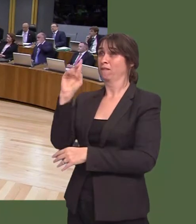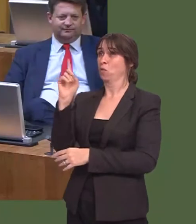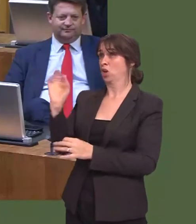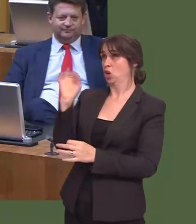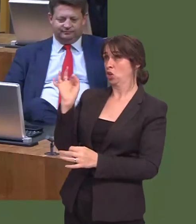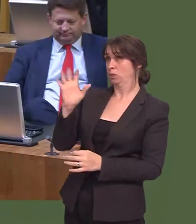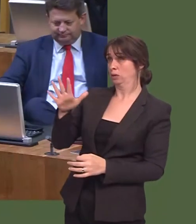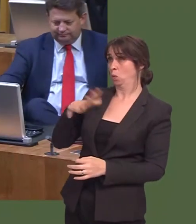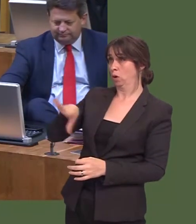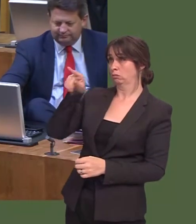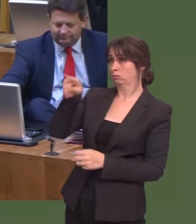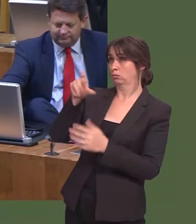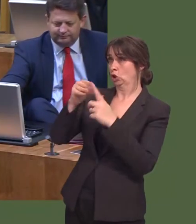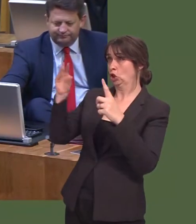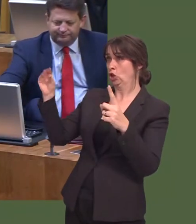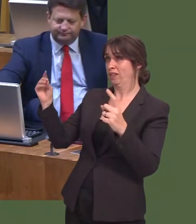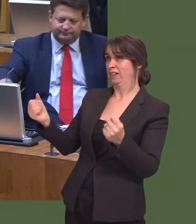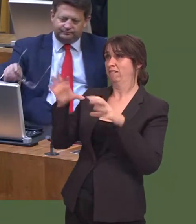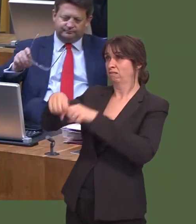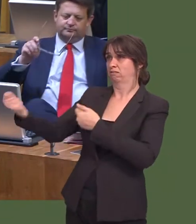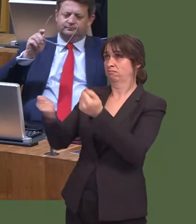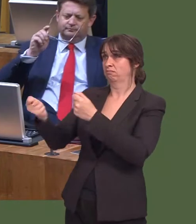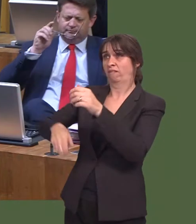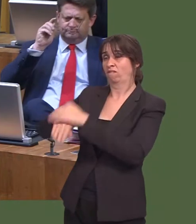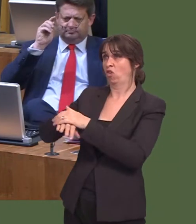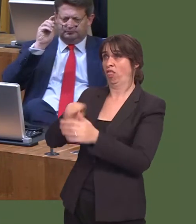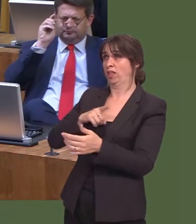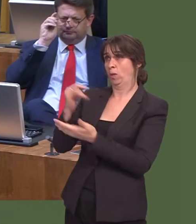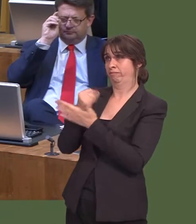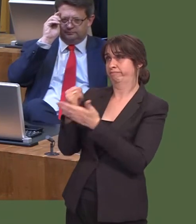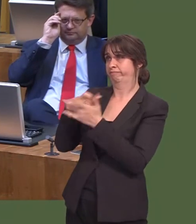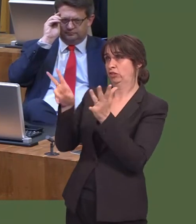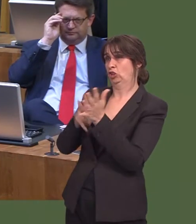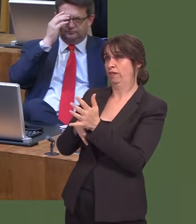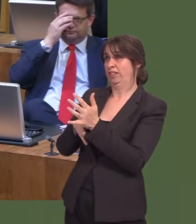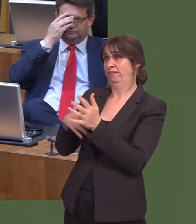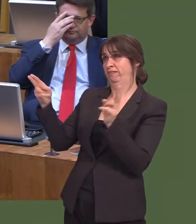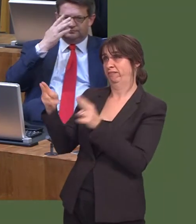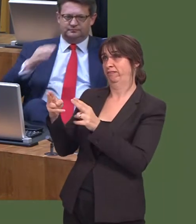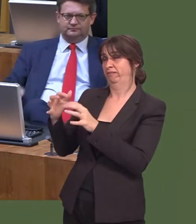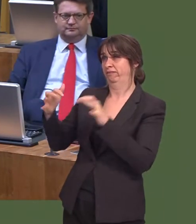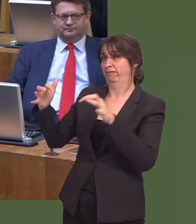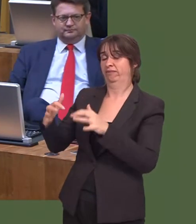I do wonder how much more he can take of being replaced as a leader on programmes, but he